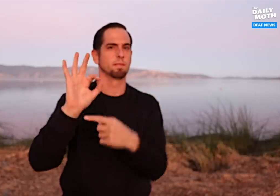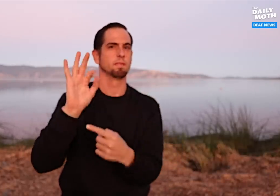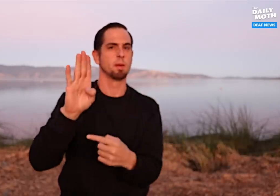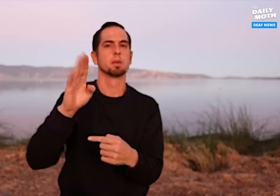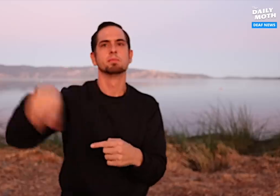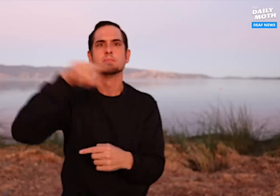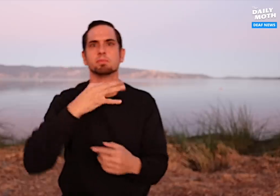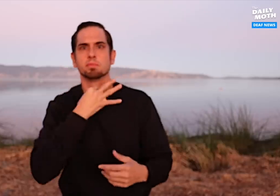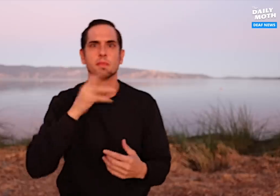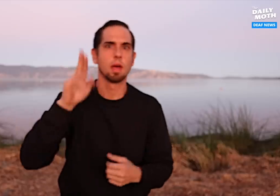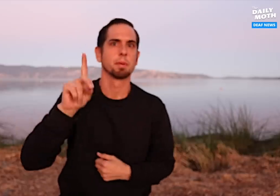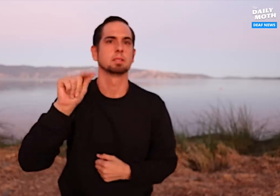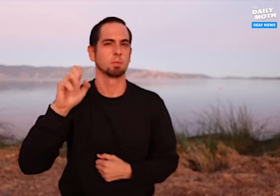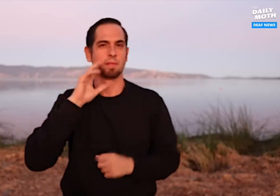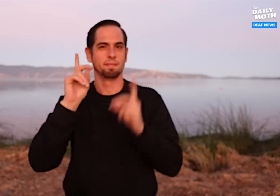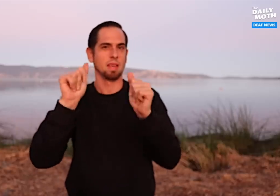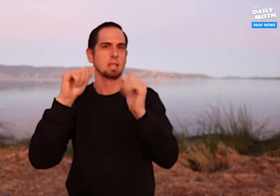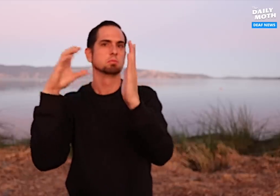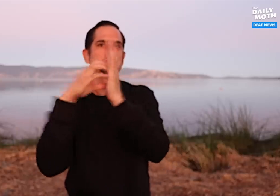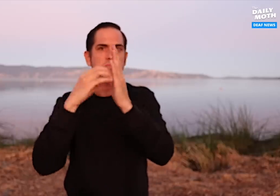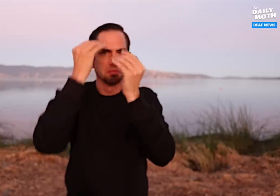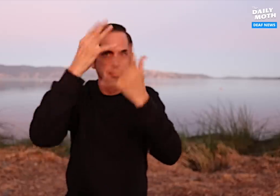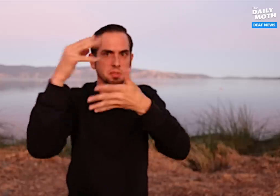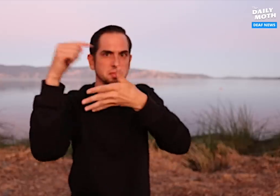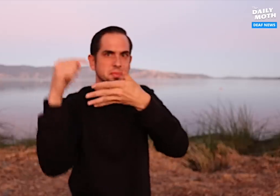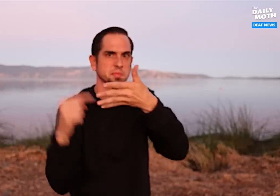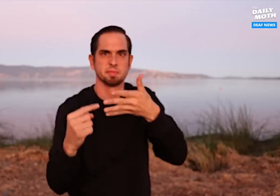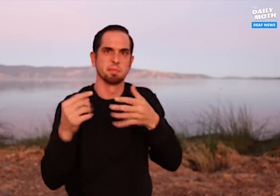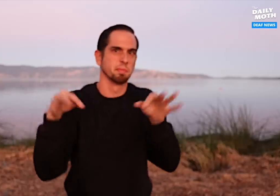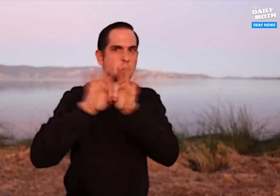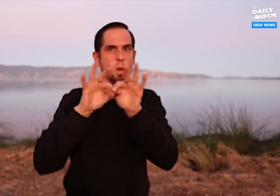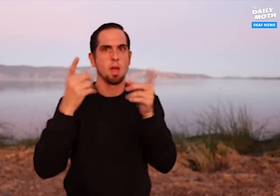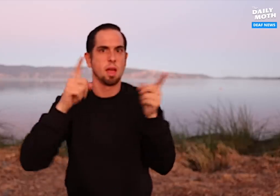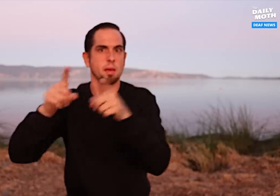the hearing to update you on the main developments,